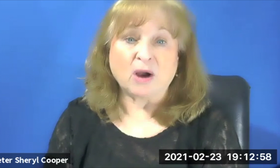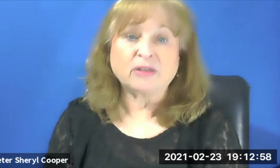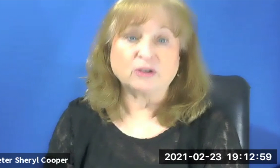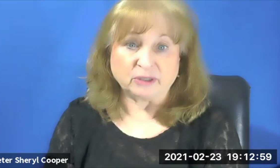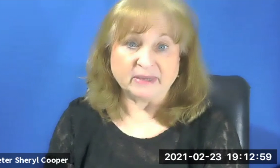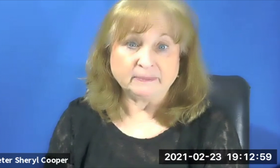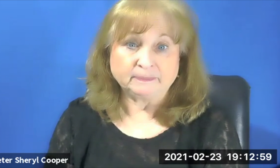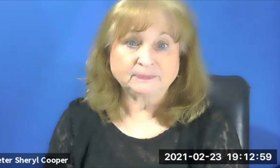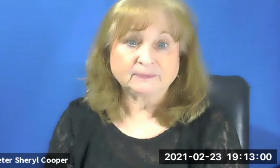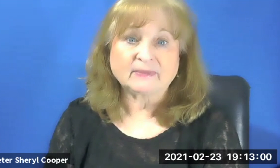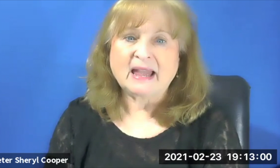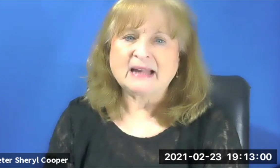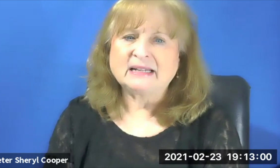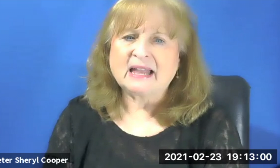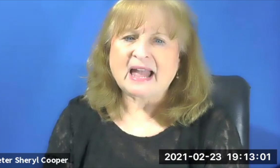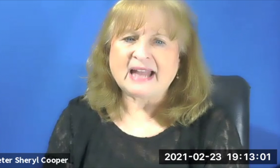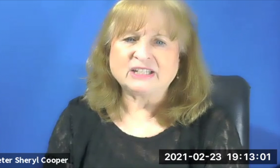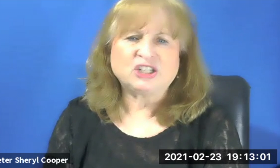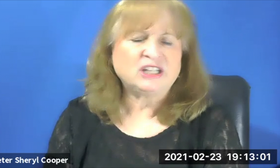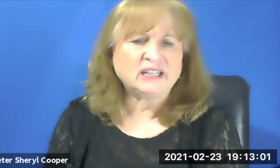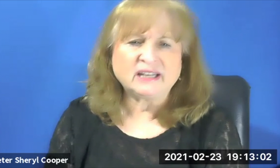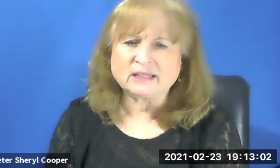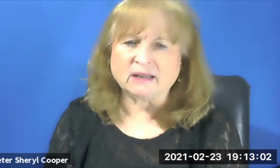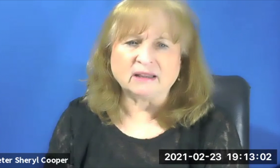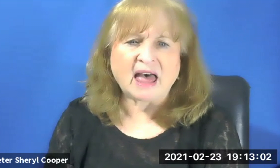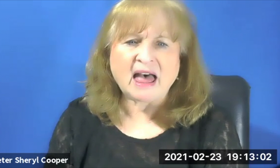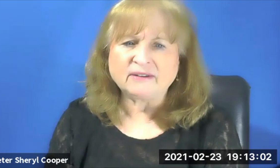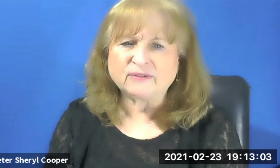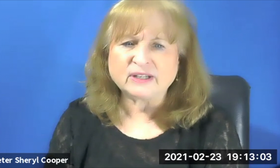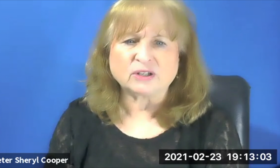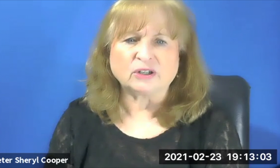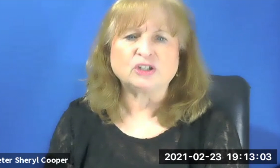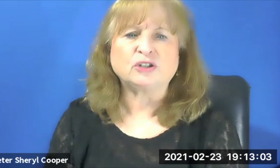Martha good man and she has done a lot of research to